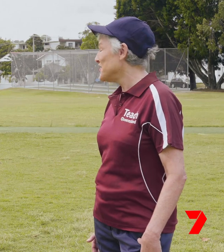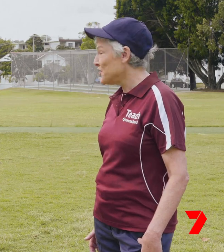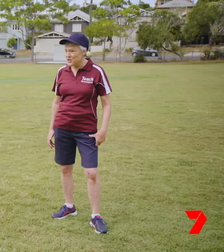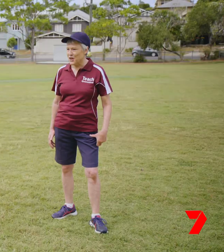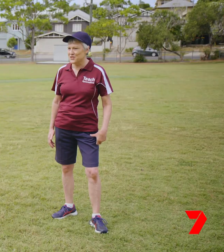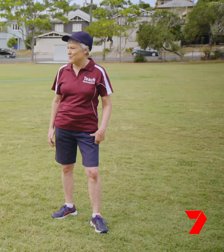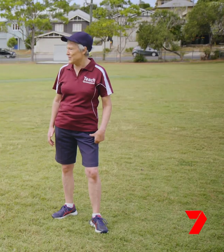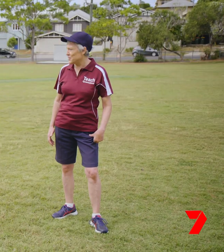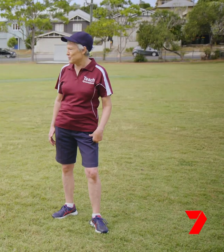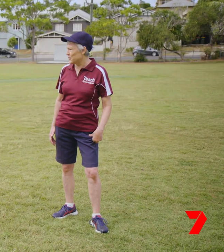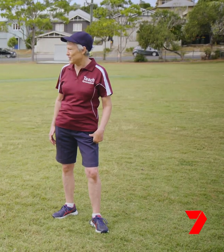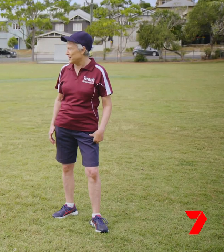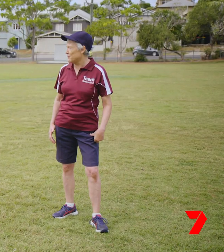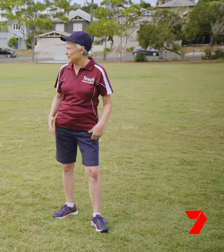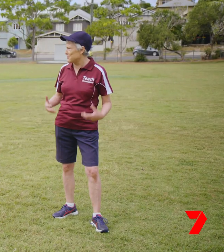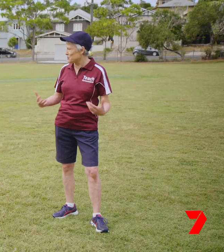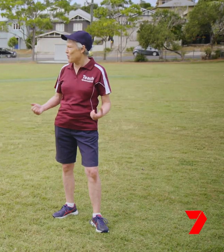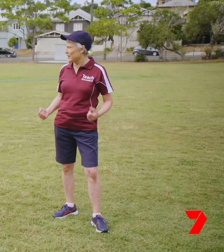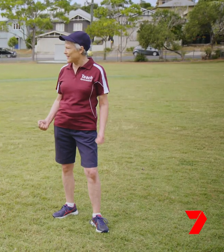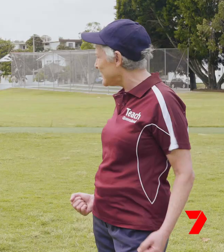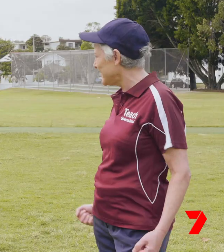Do you know some fitness moves that can help keep us strong and active?